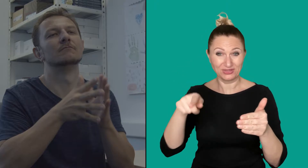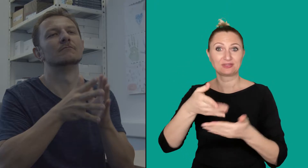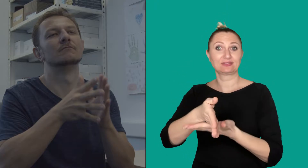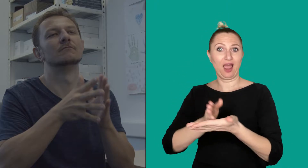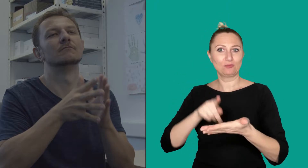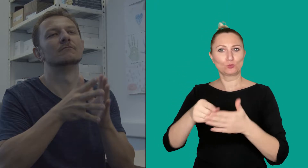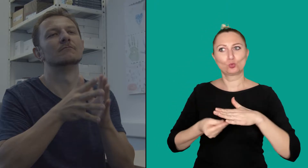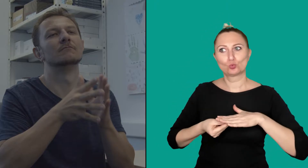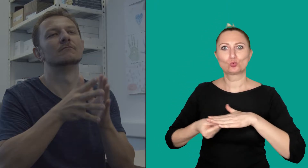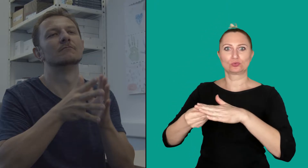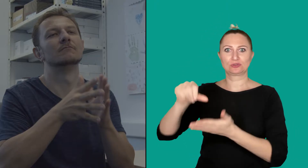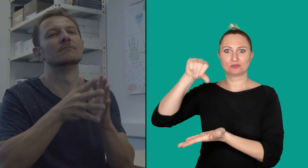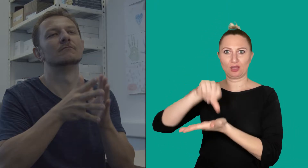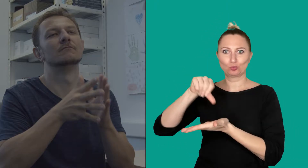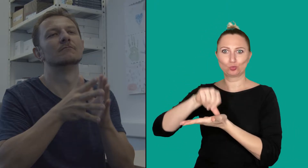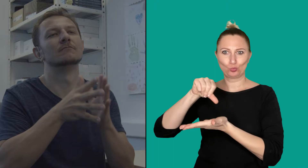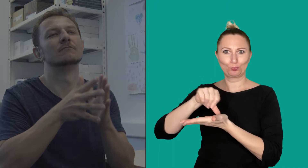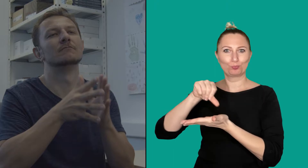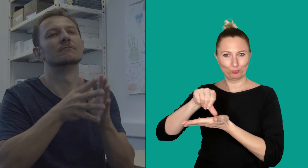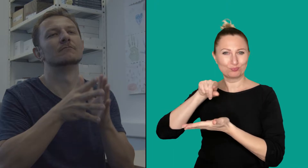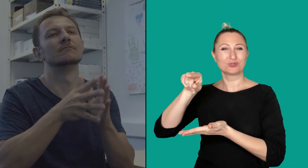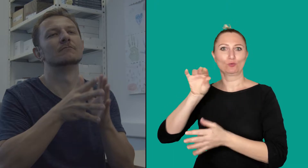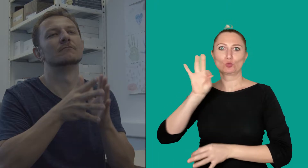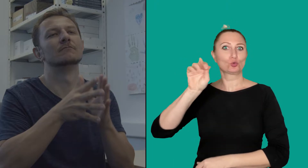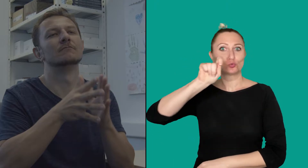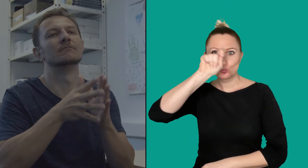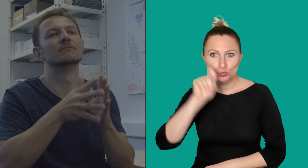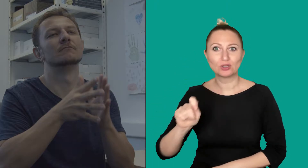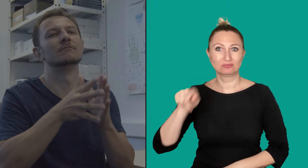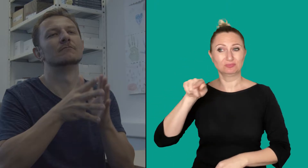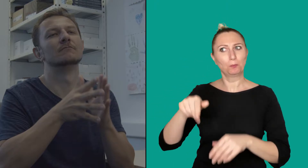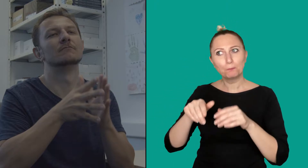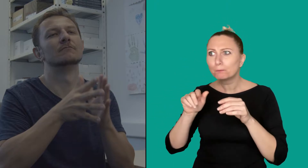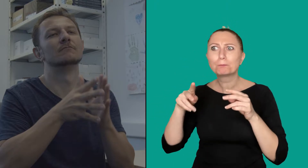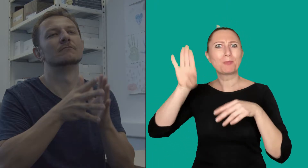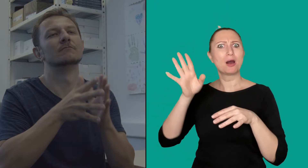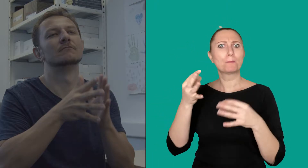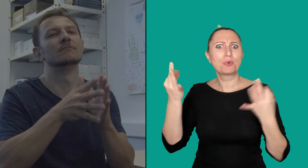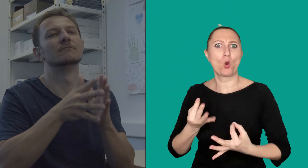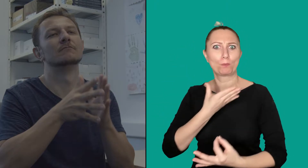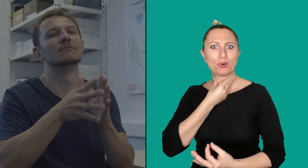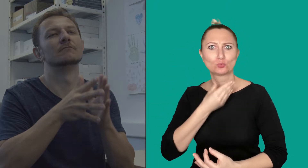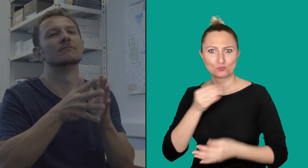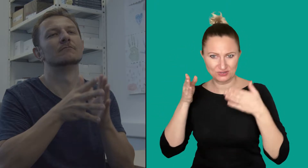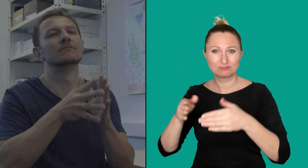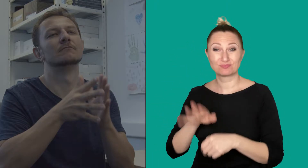within the Support Centre for Students with Special Needs.